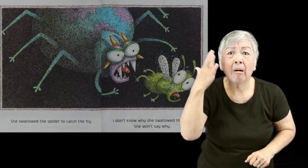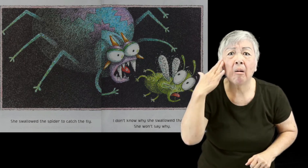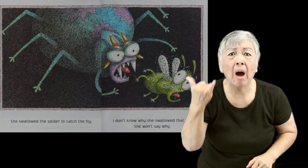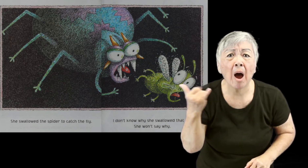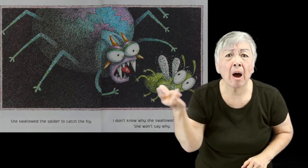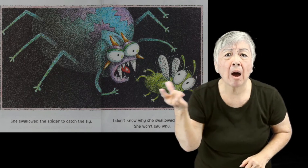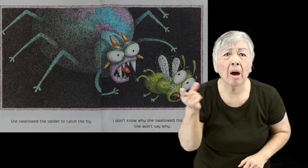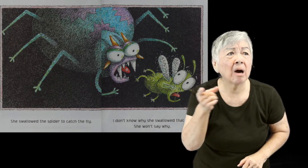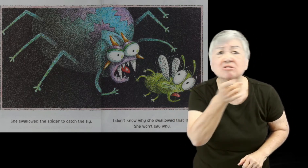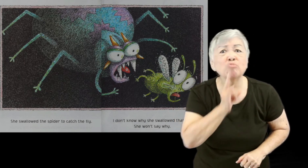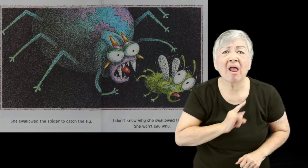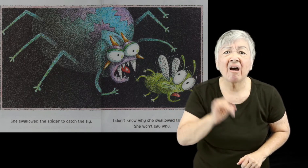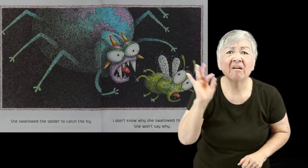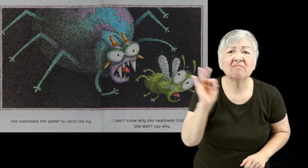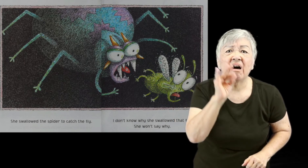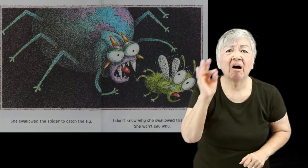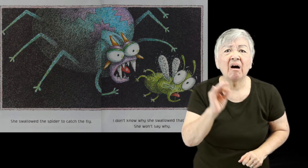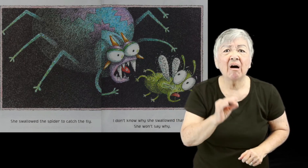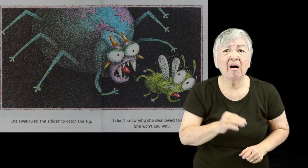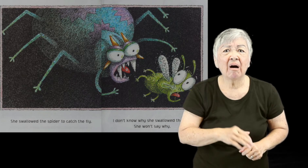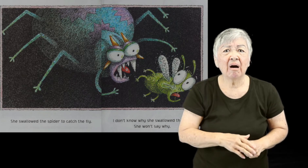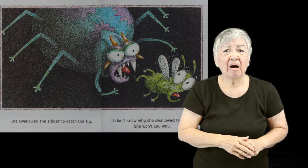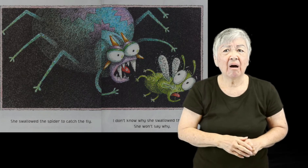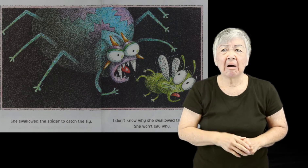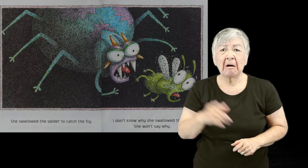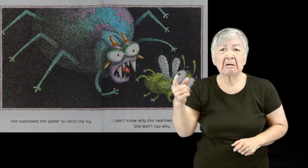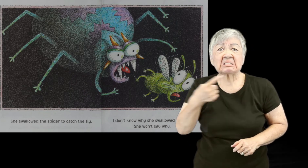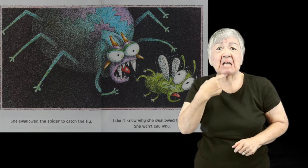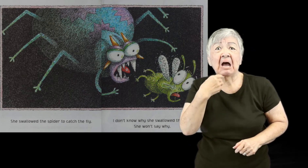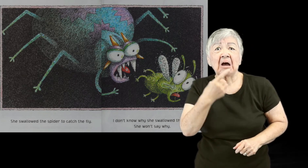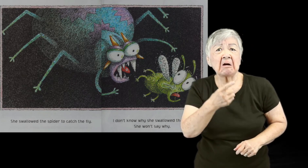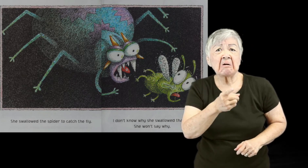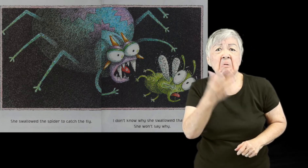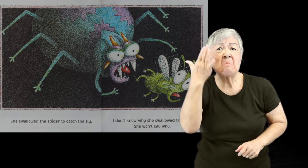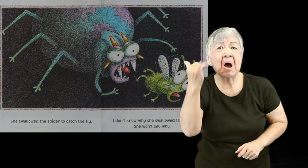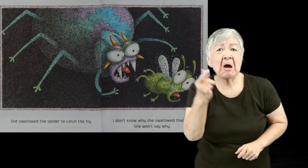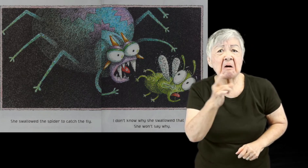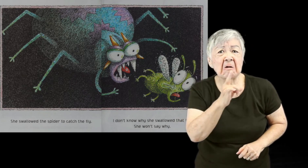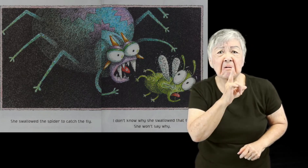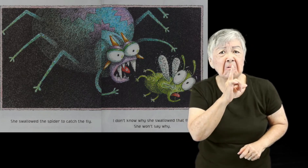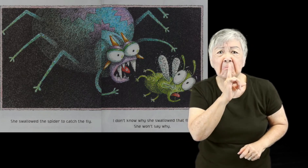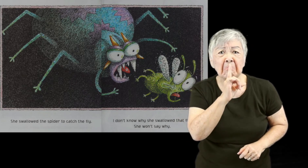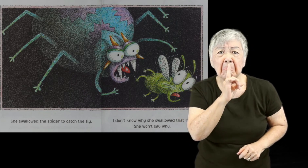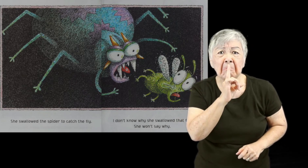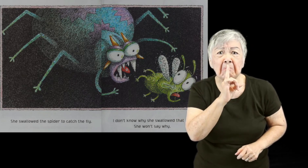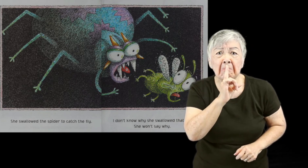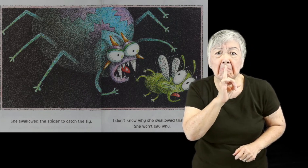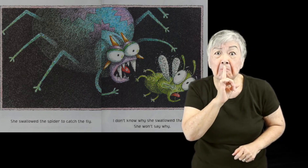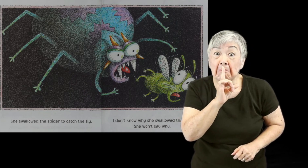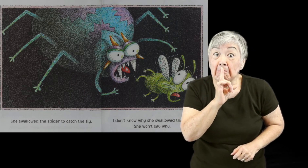I don’t know why she swallowed that fly. She won’t say why.